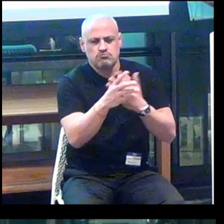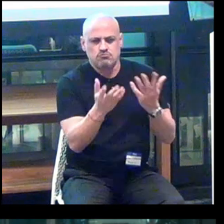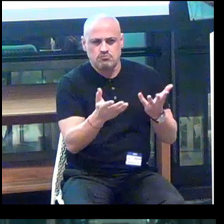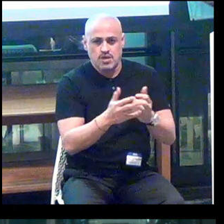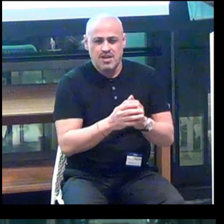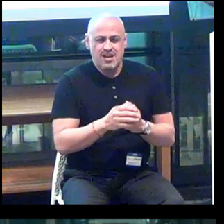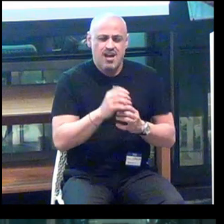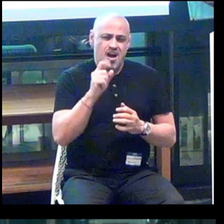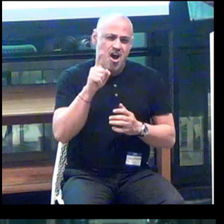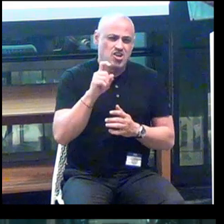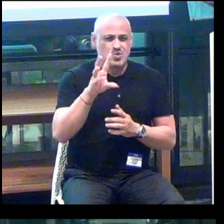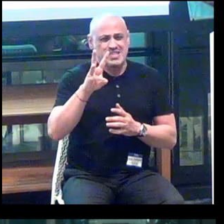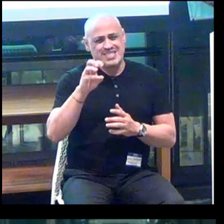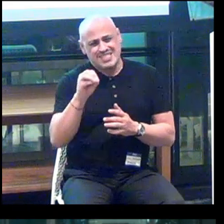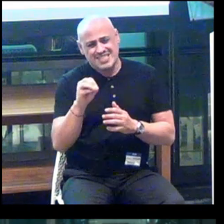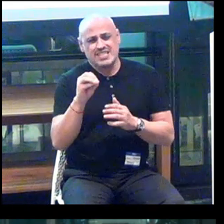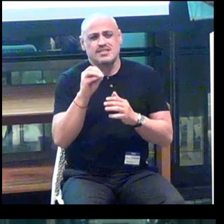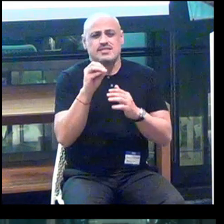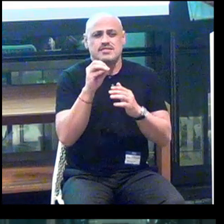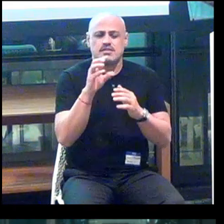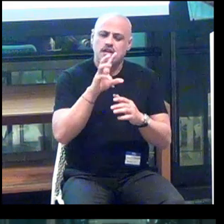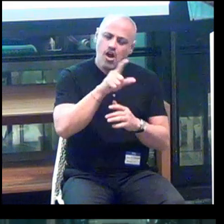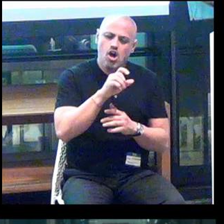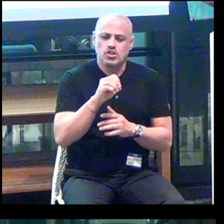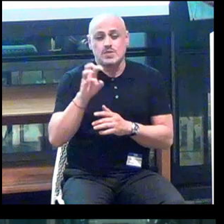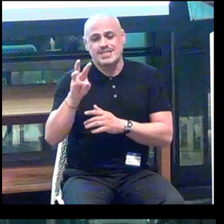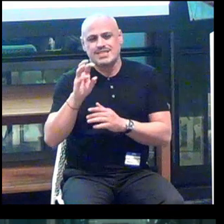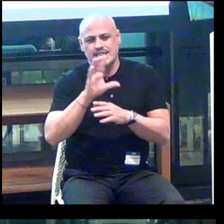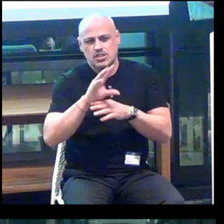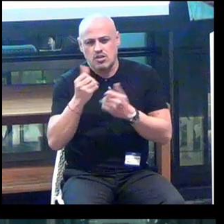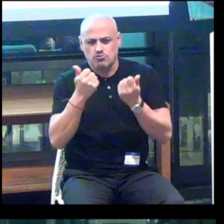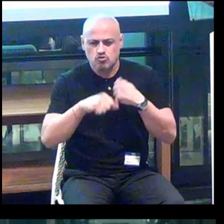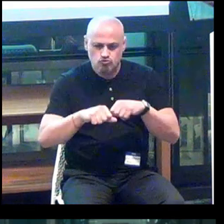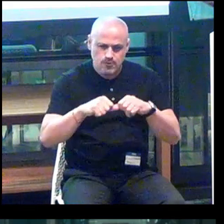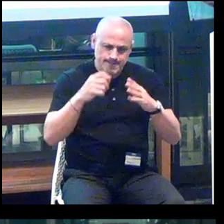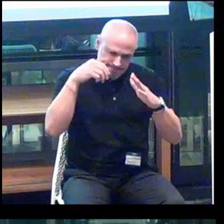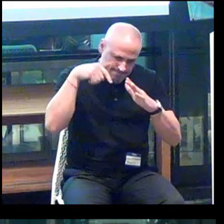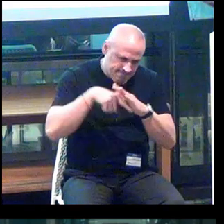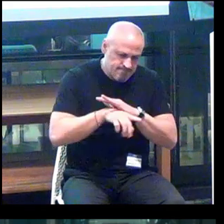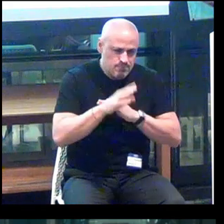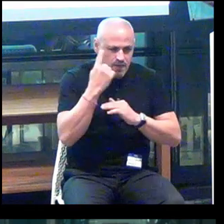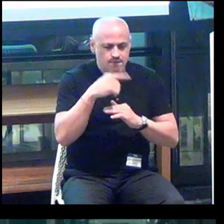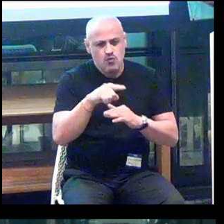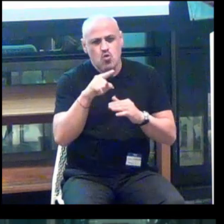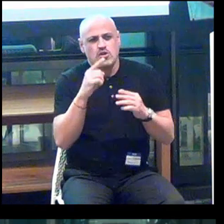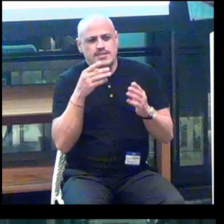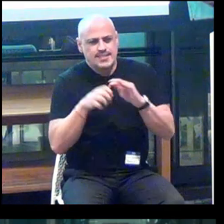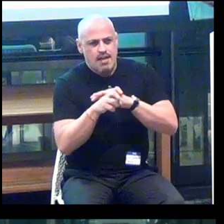There are 106 companies trying to crack the nut right now on navigation for the blind and visually impaired.